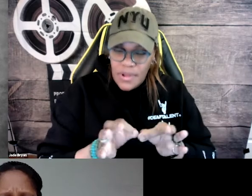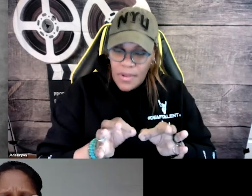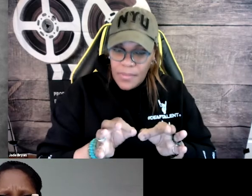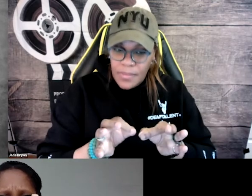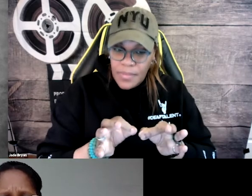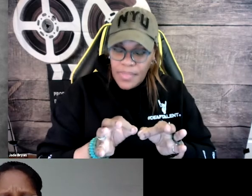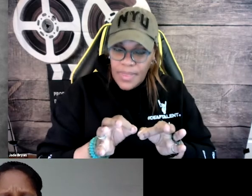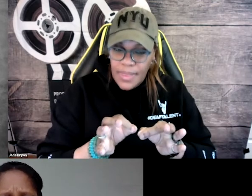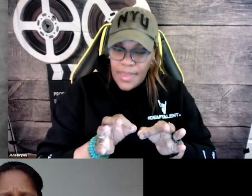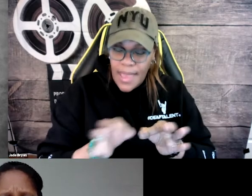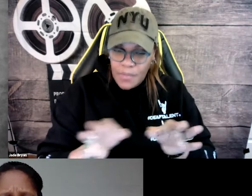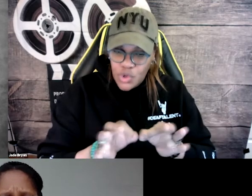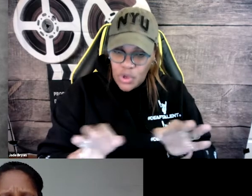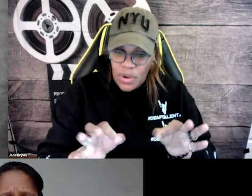when you're adding captions,